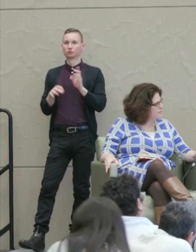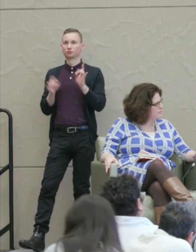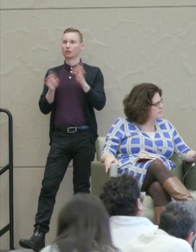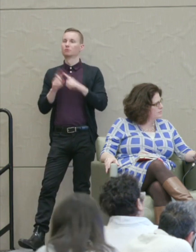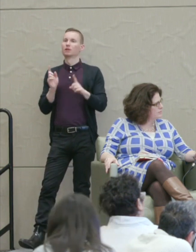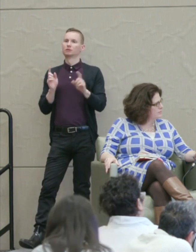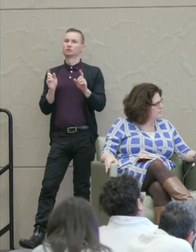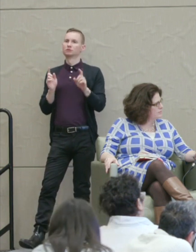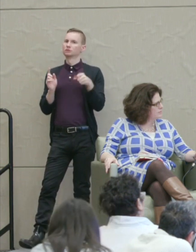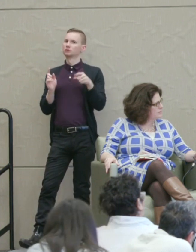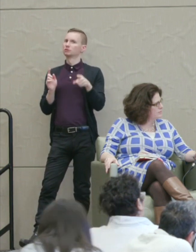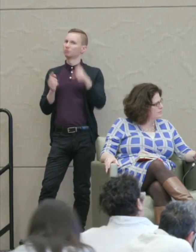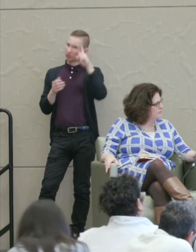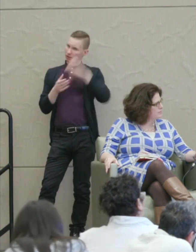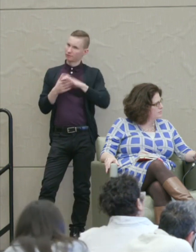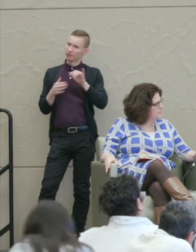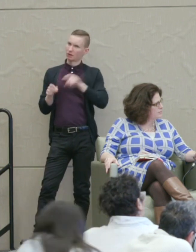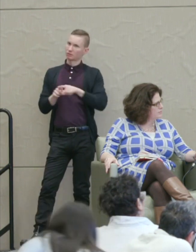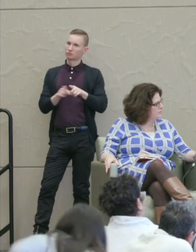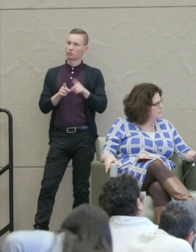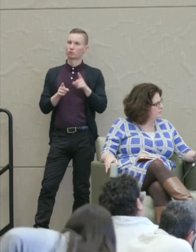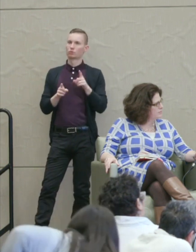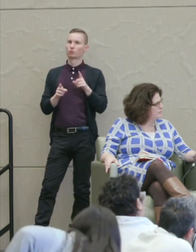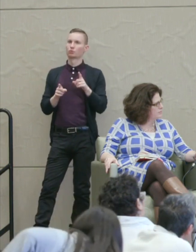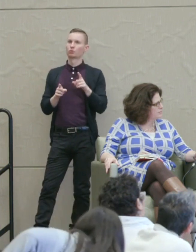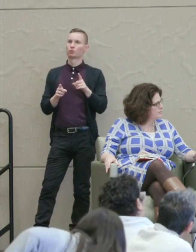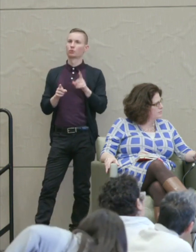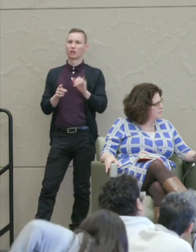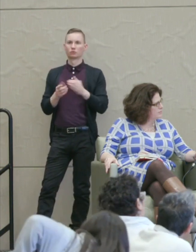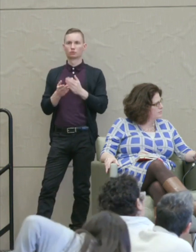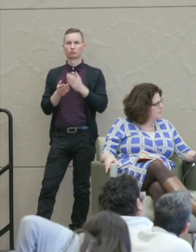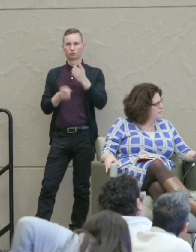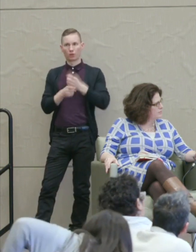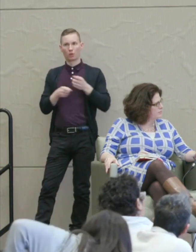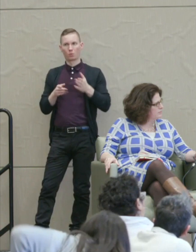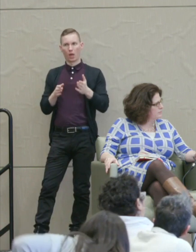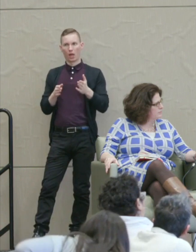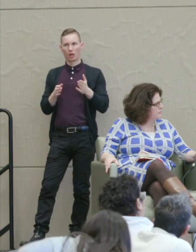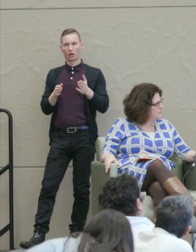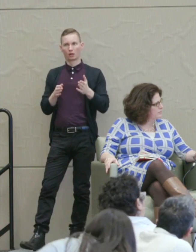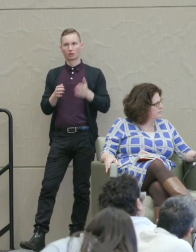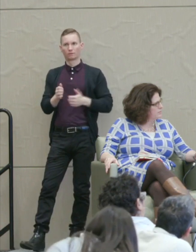But he did believe it also as the right way to go to actually solve the nation's problems.